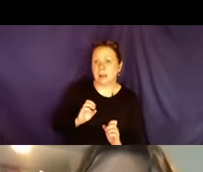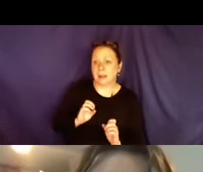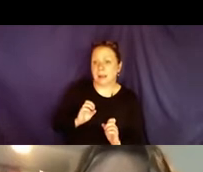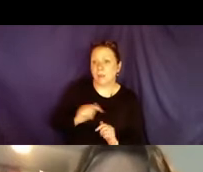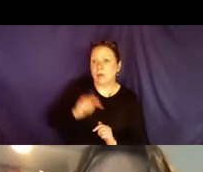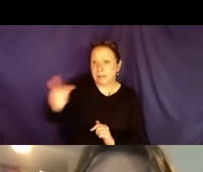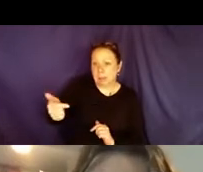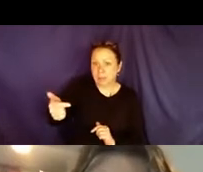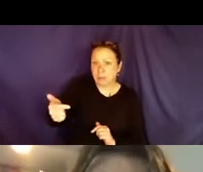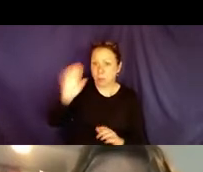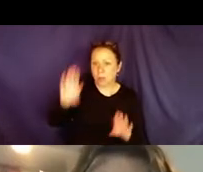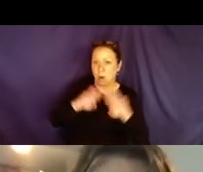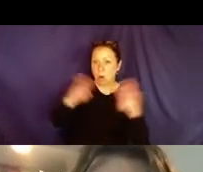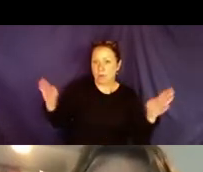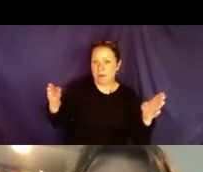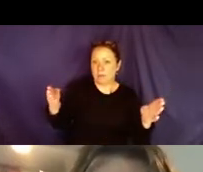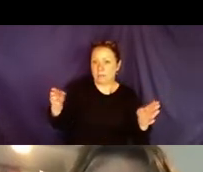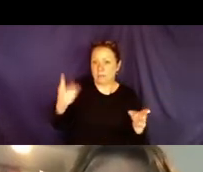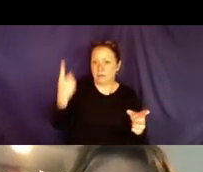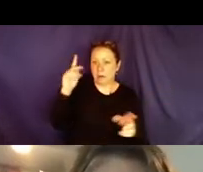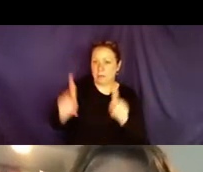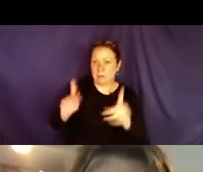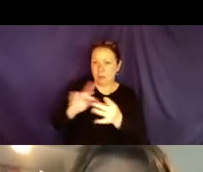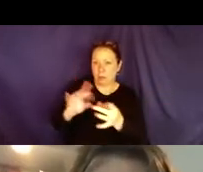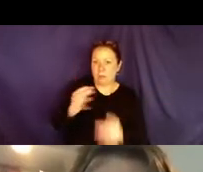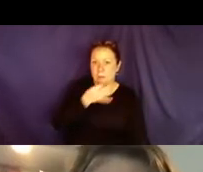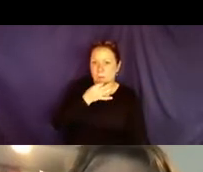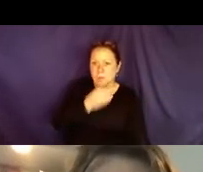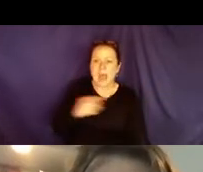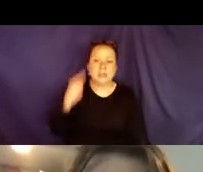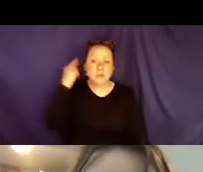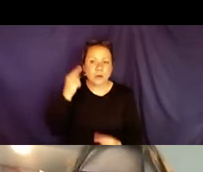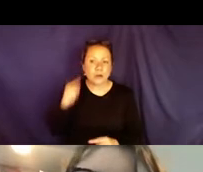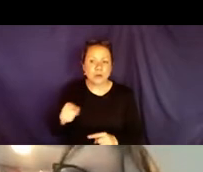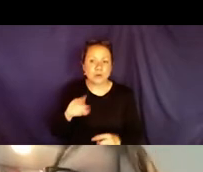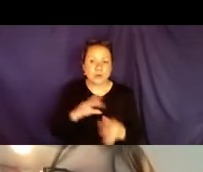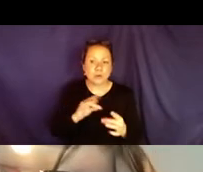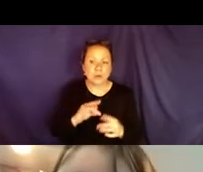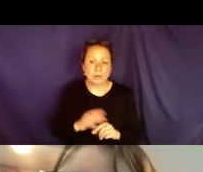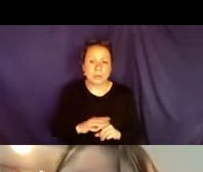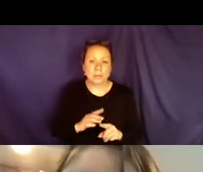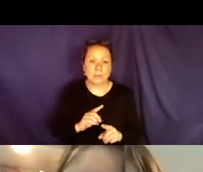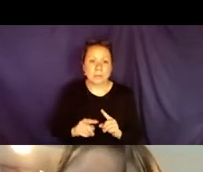issues even now. >> Definitely we will come to you. We will open the floor very